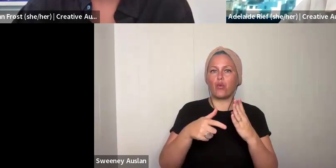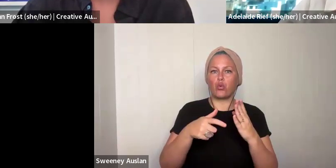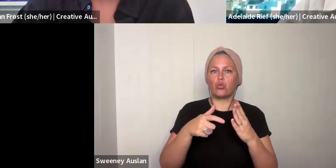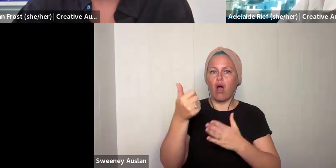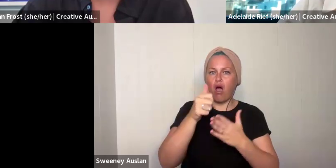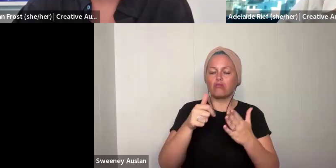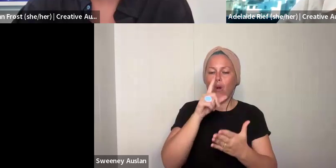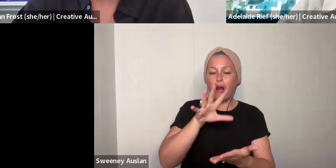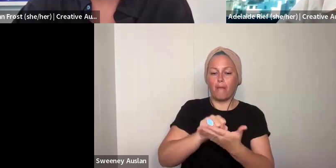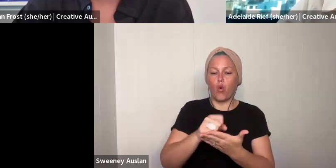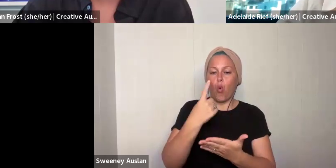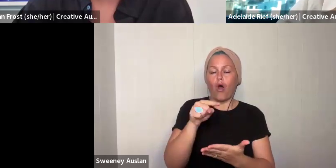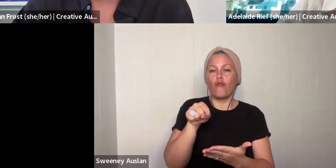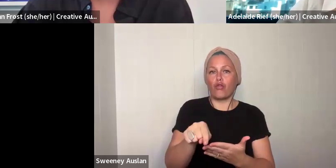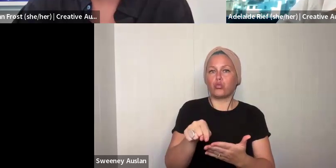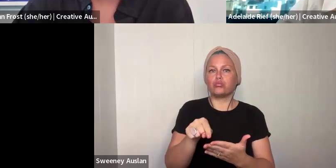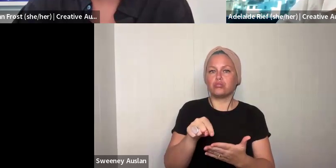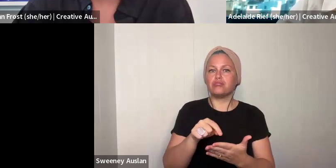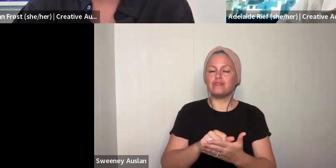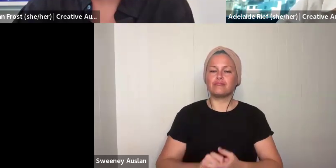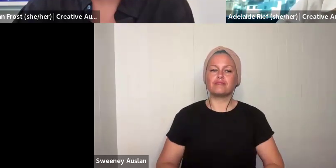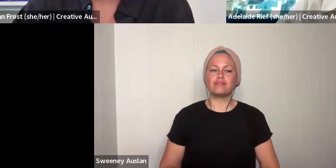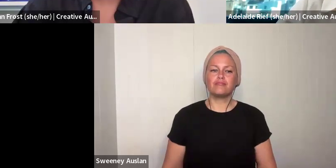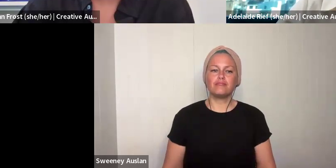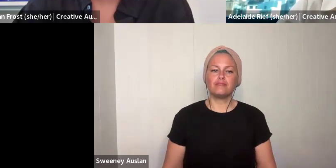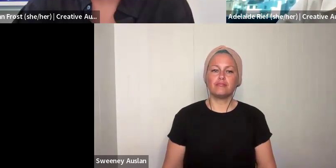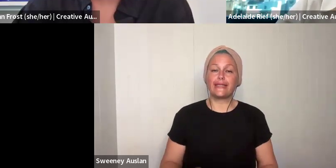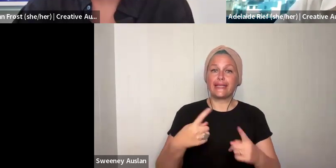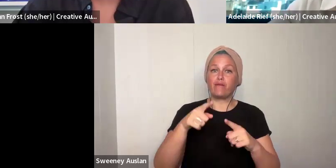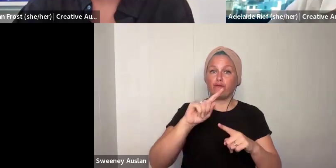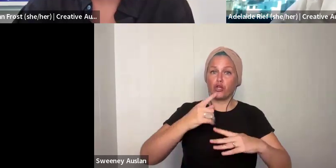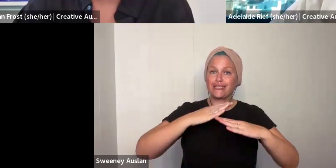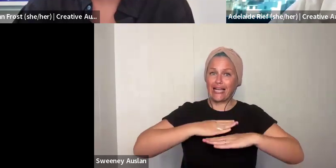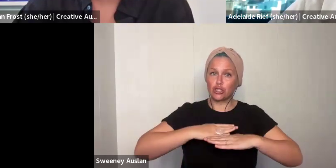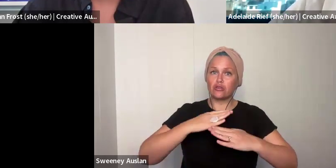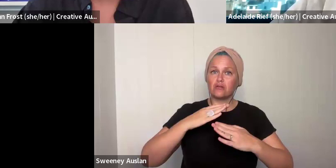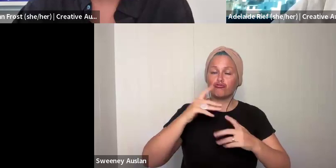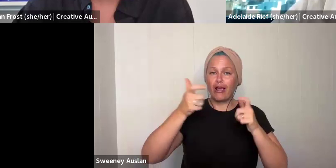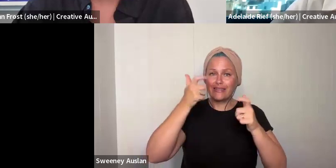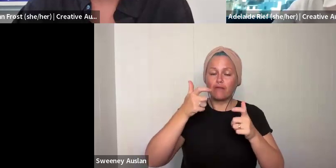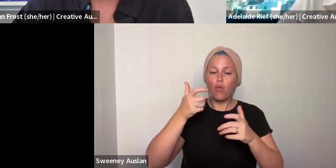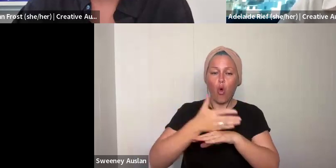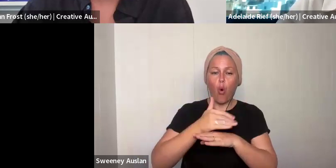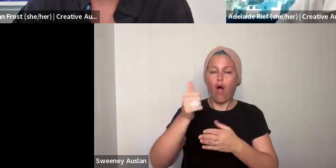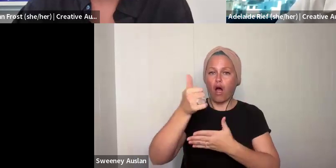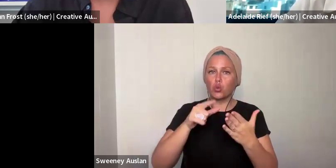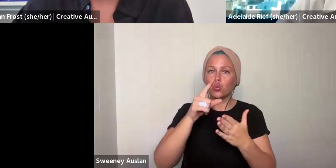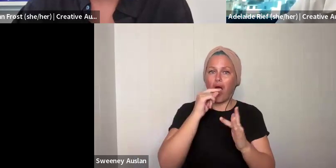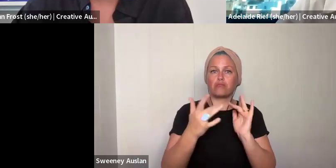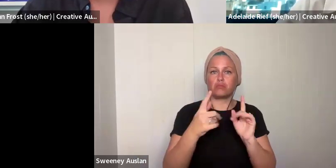opportunity page. There is a section on information for Deaf and Disabled applicants with all the details about booking in one of those